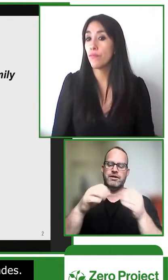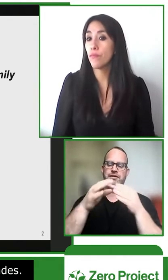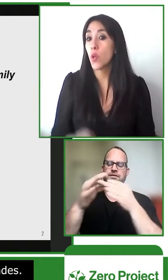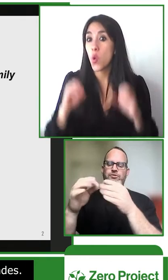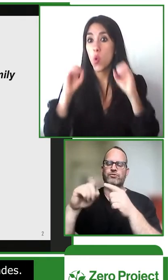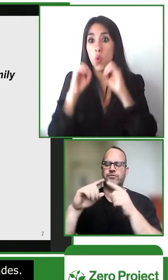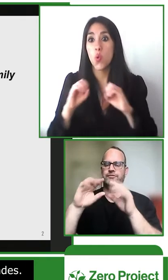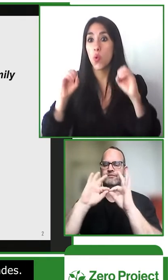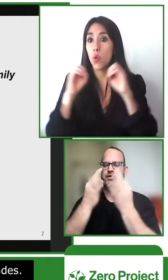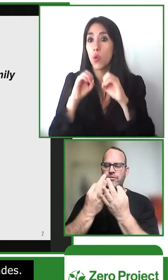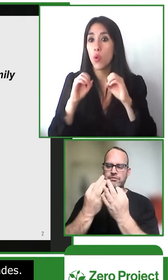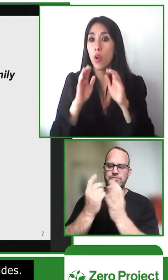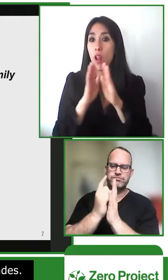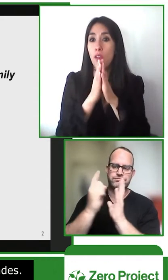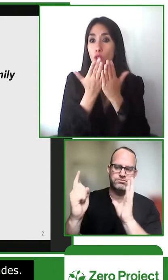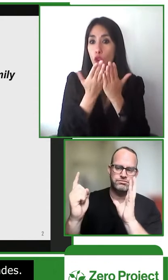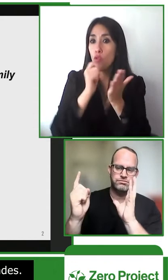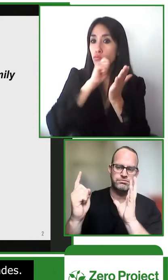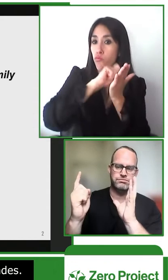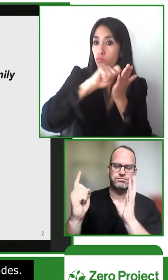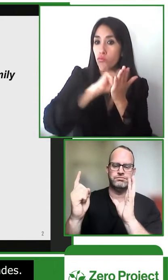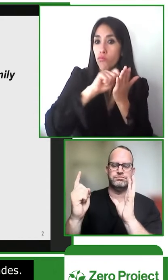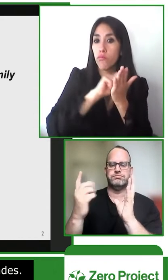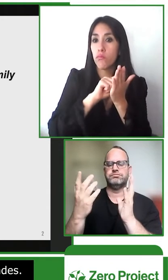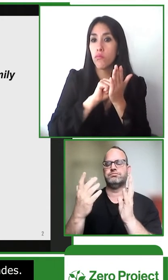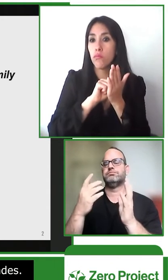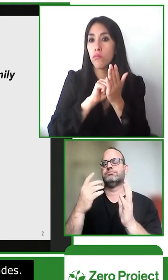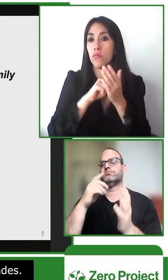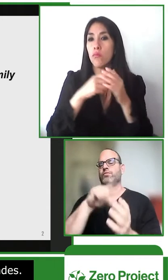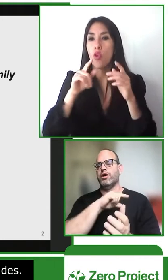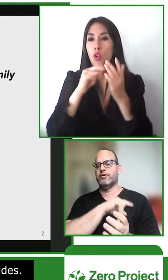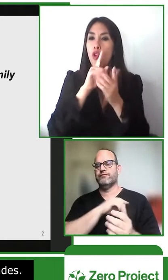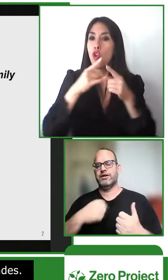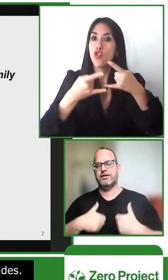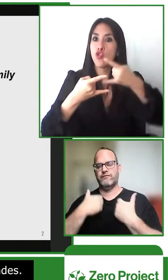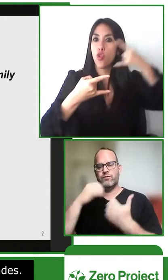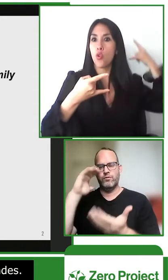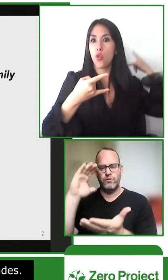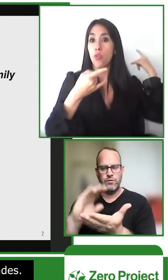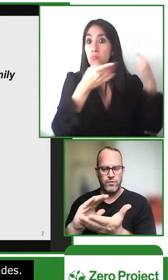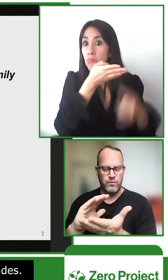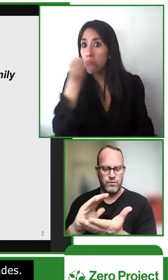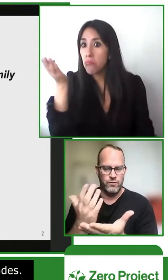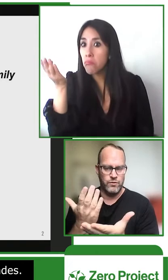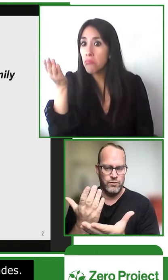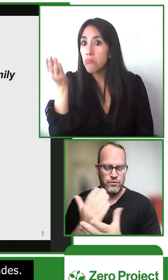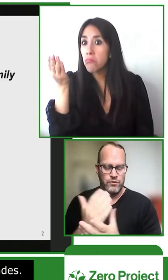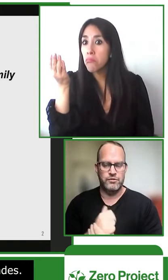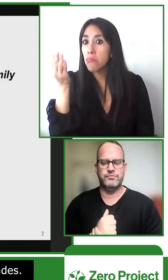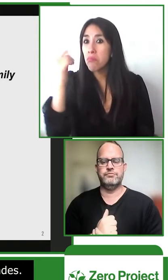rates and if they are not able to read or write that leads to family isolation